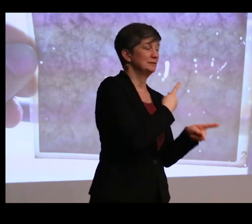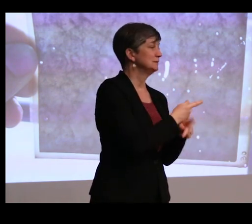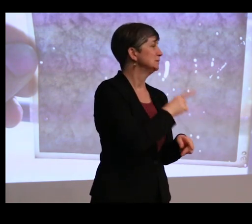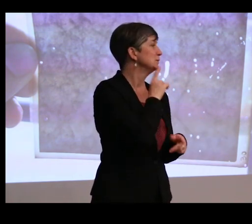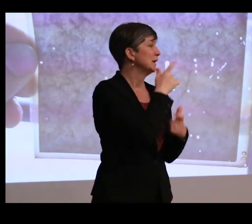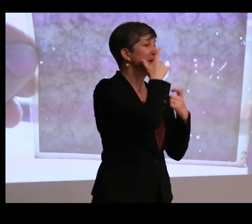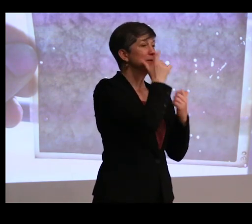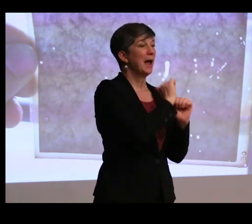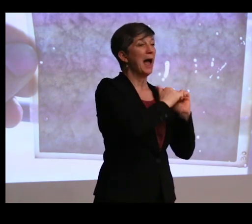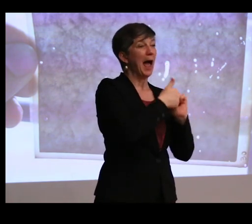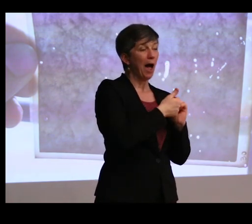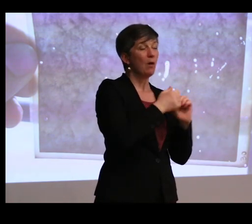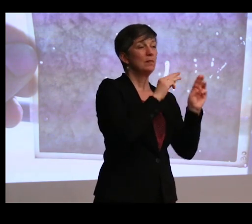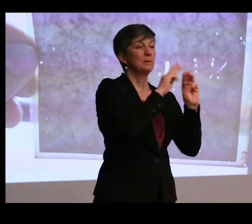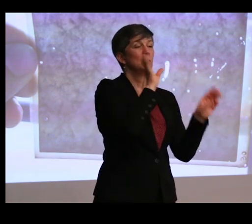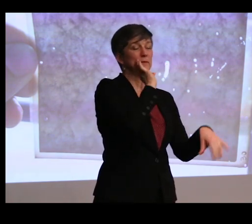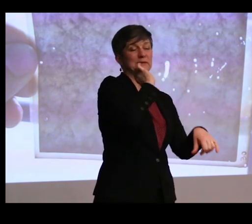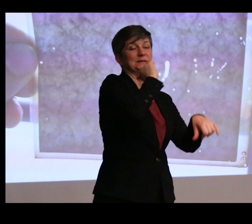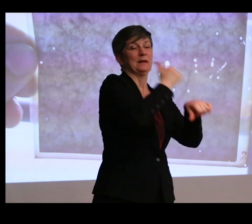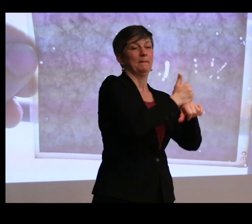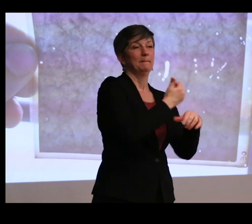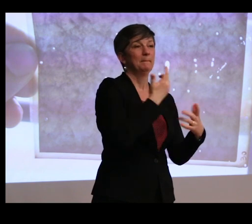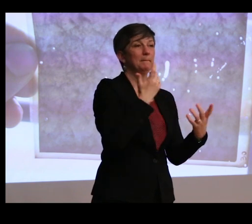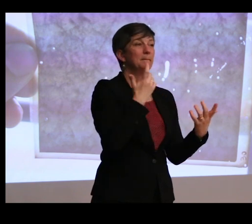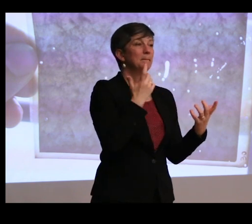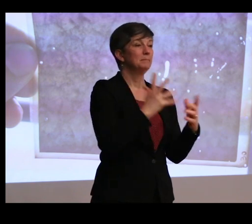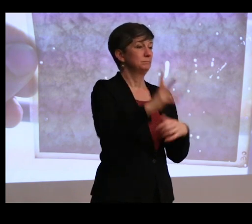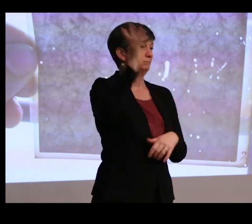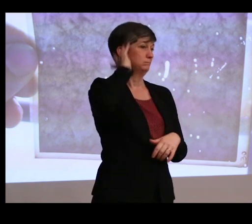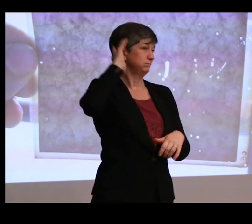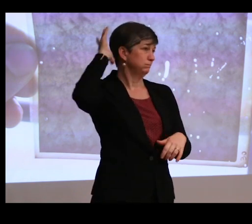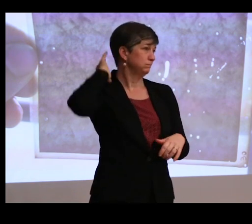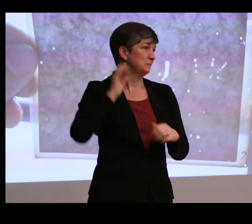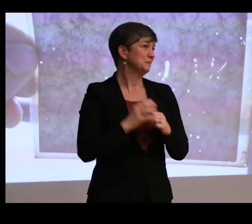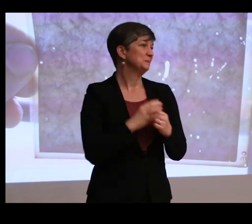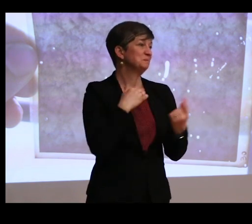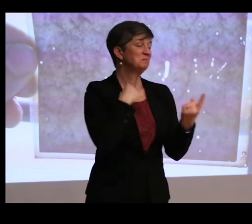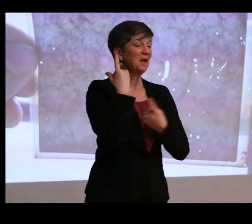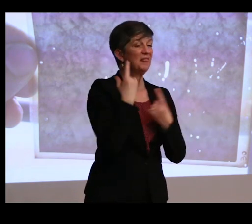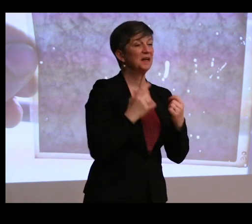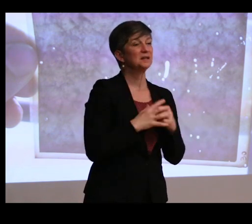the museum got set up in the way that it was.